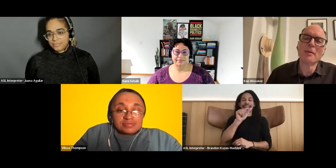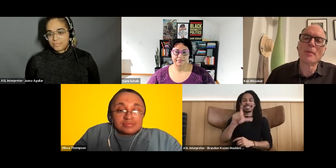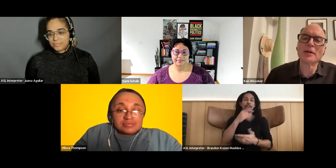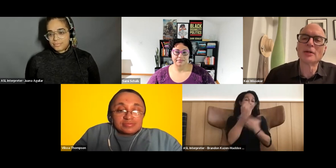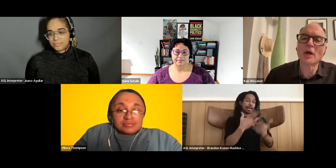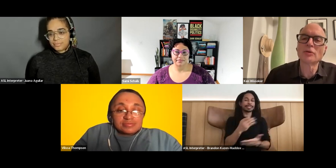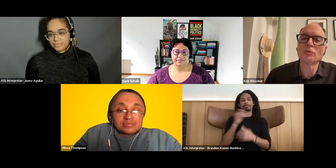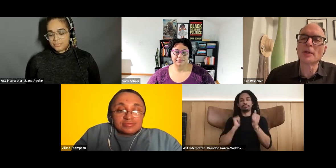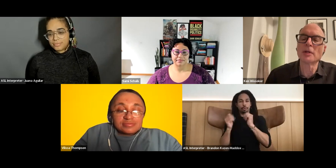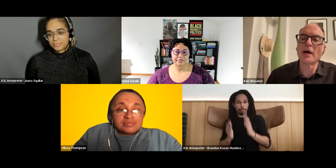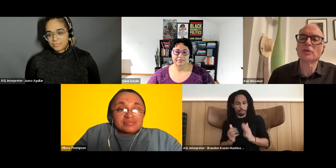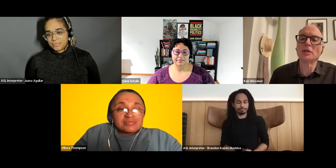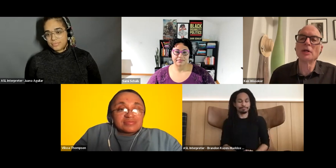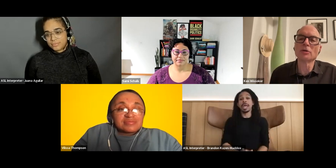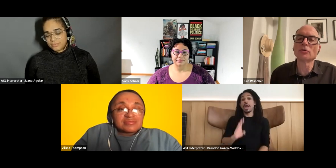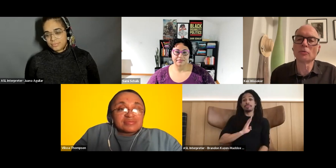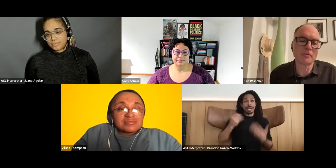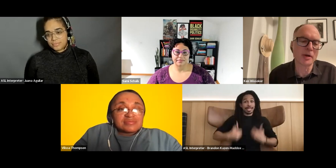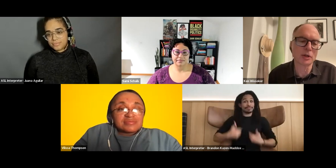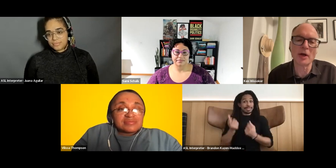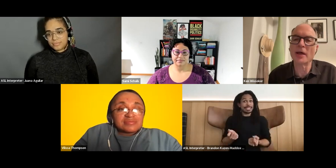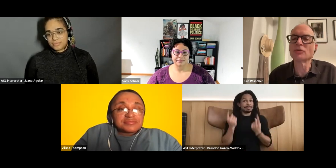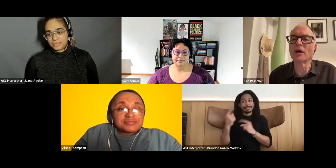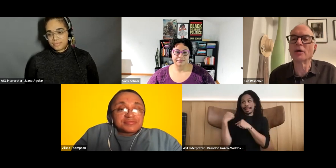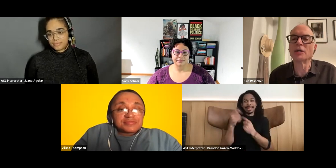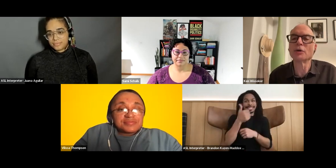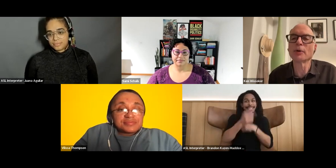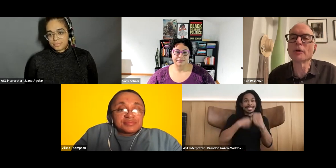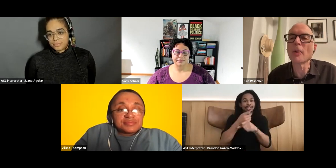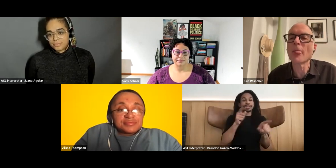Ken Wissoker: Brandon has also spent the last 10 years as a professional ASL interpreter.